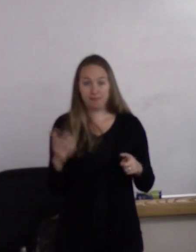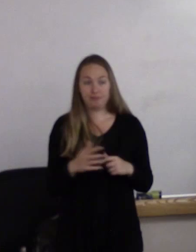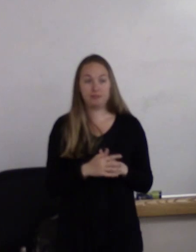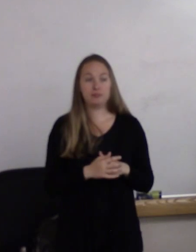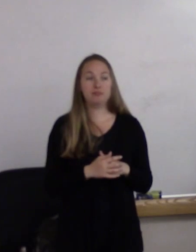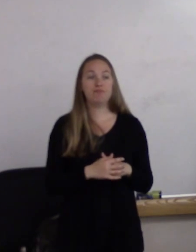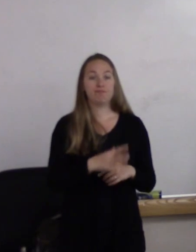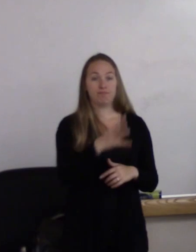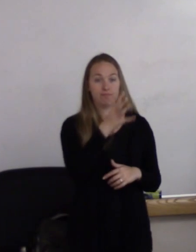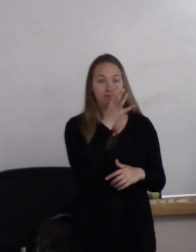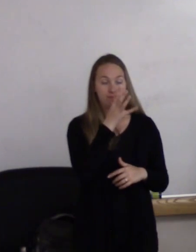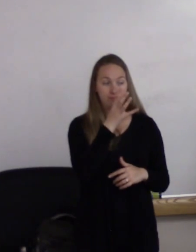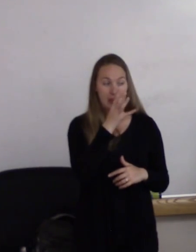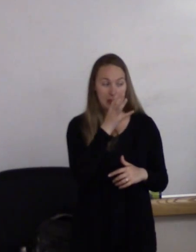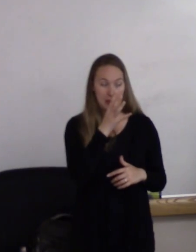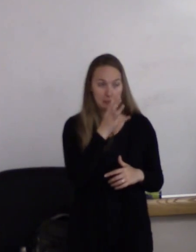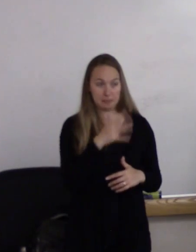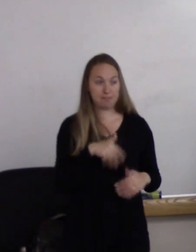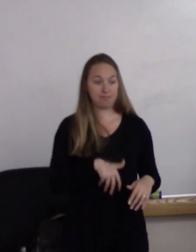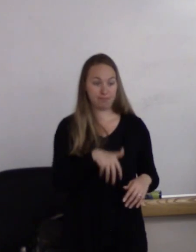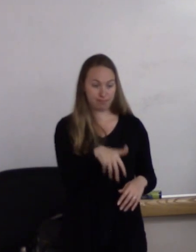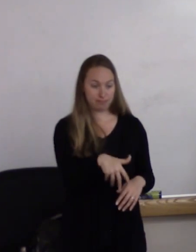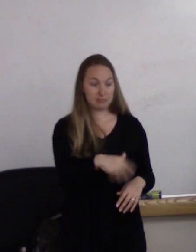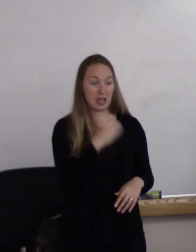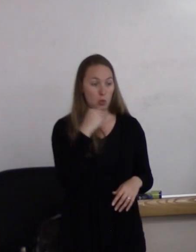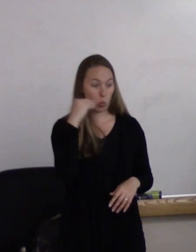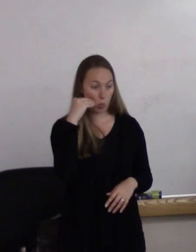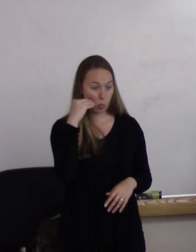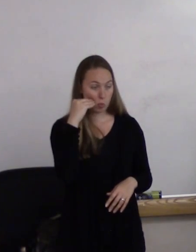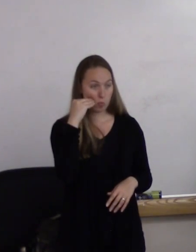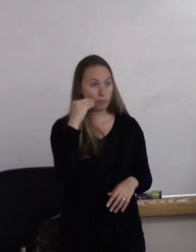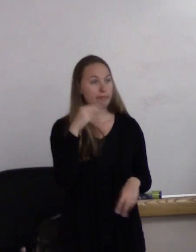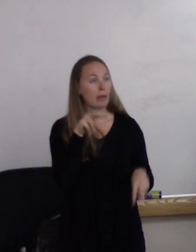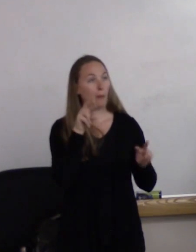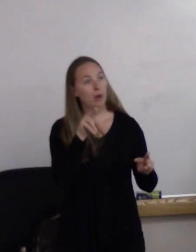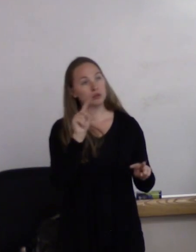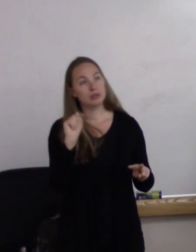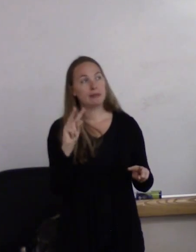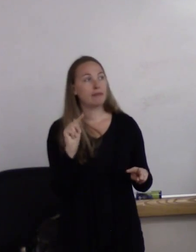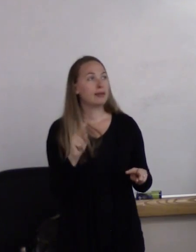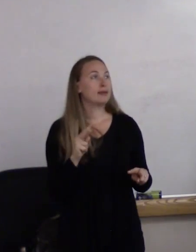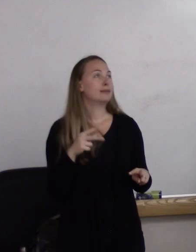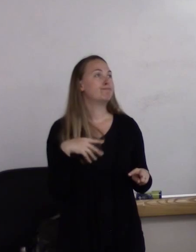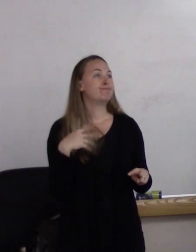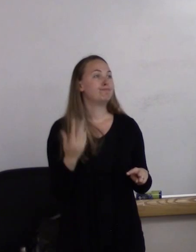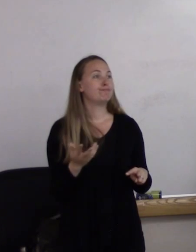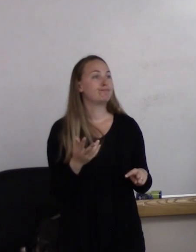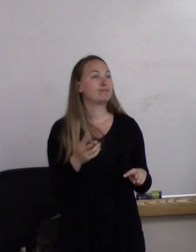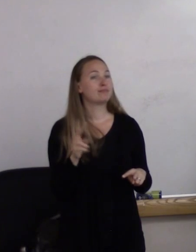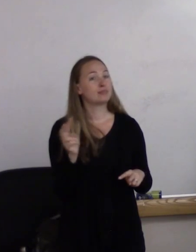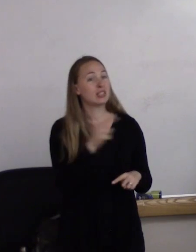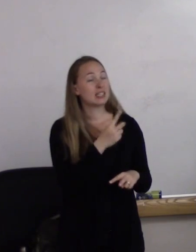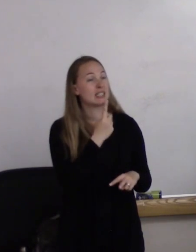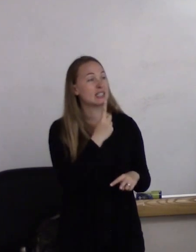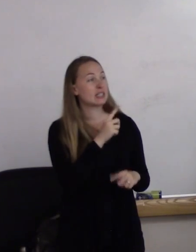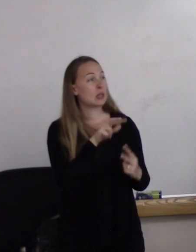mom is at home and, you know, watching TV and turns to her partner and says, "You know,